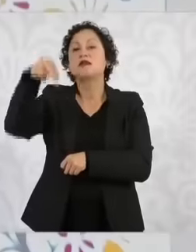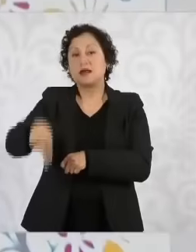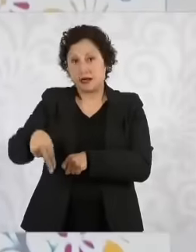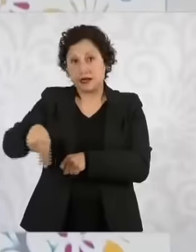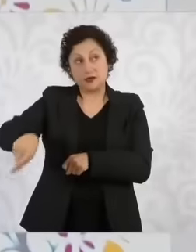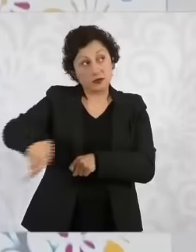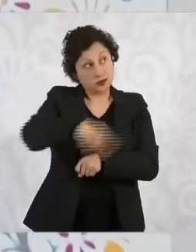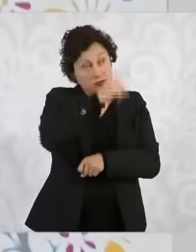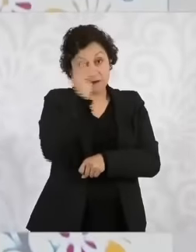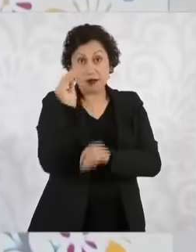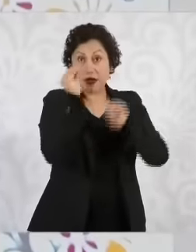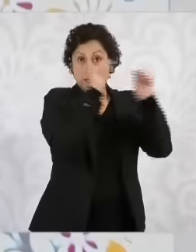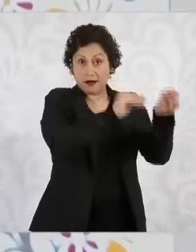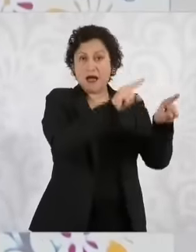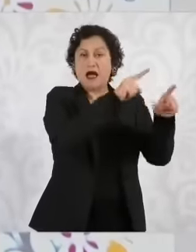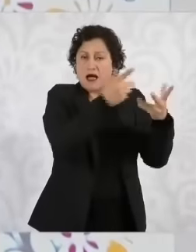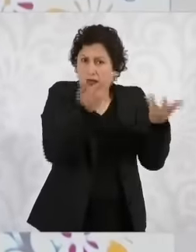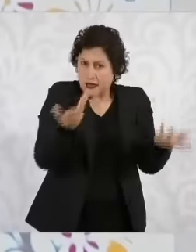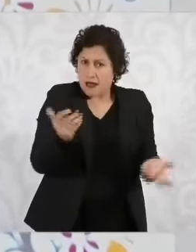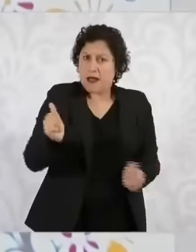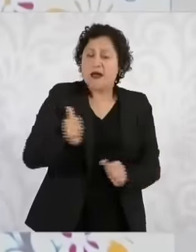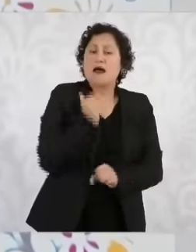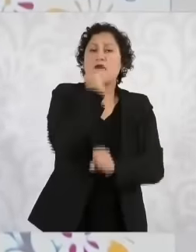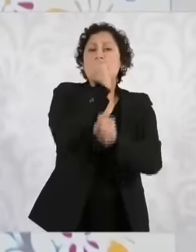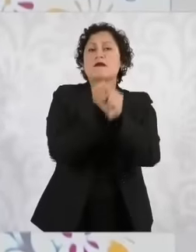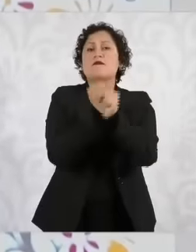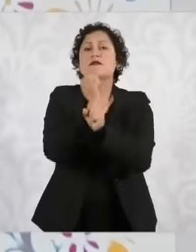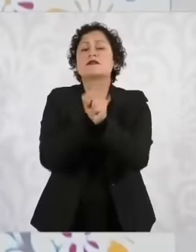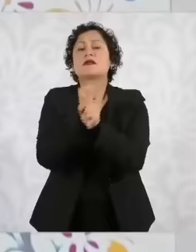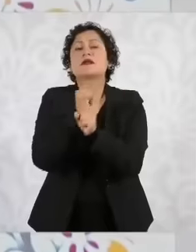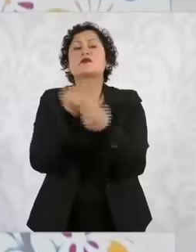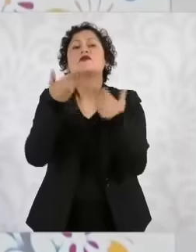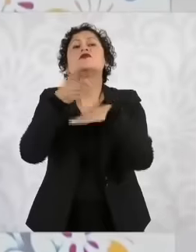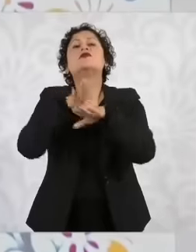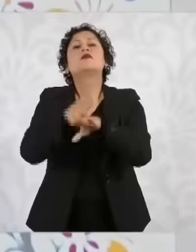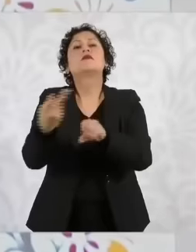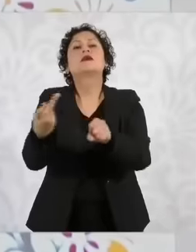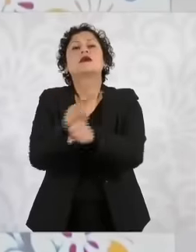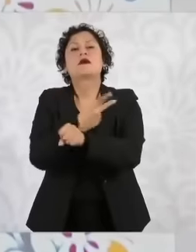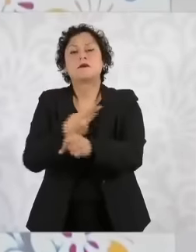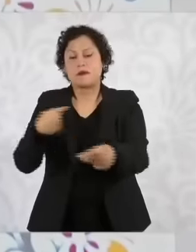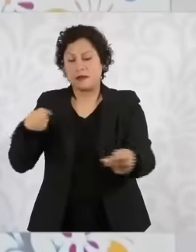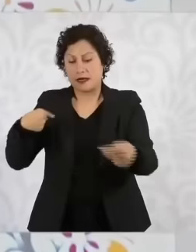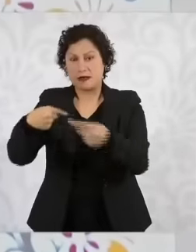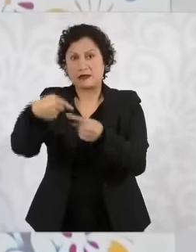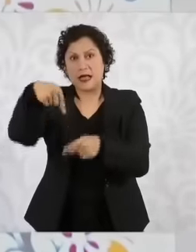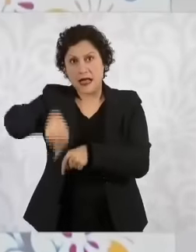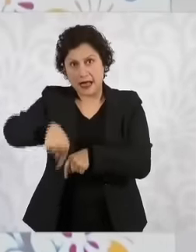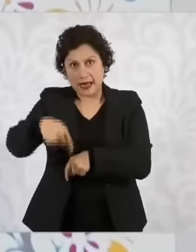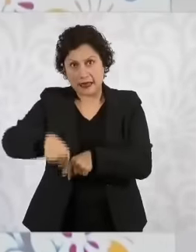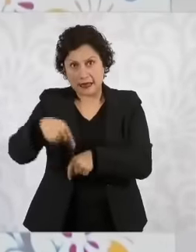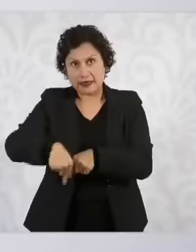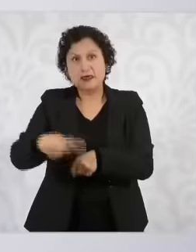Harvard conducting an investigation into resolutions not to pay taxes in the